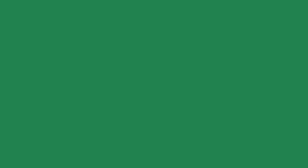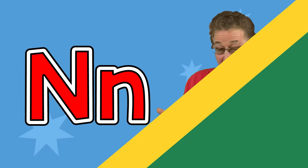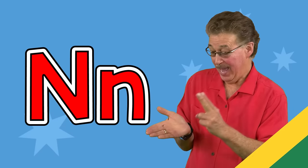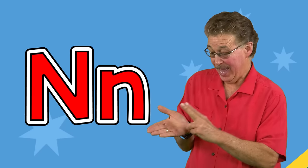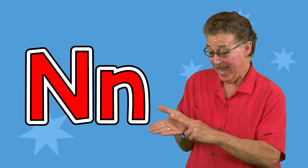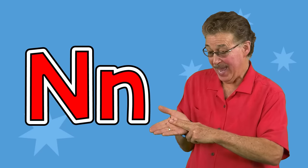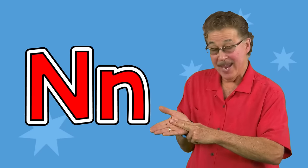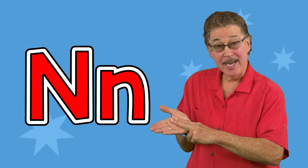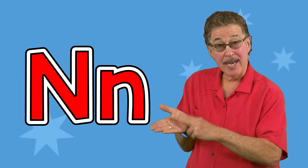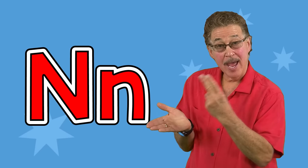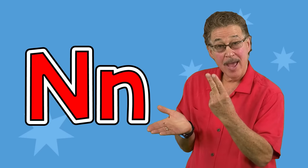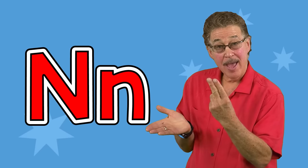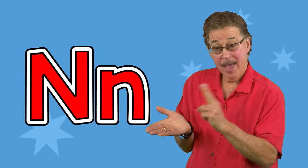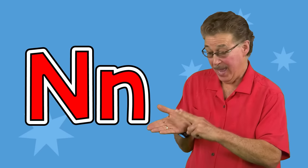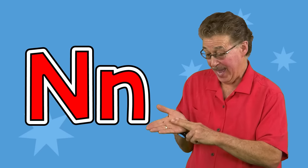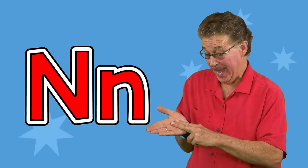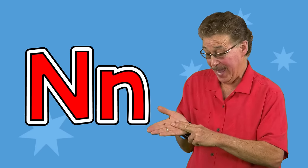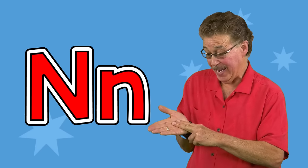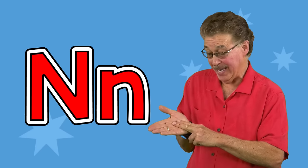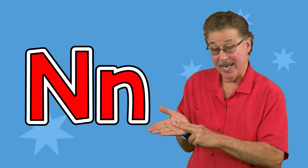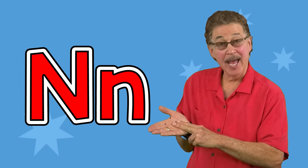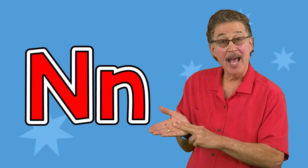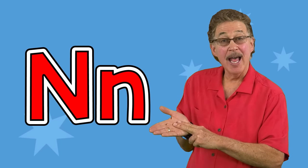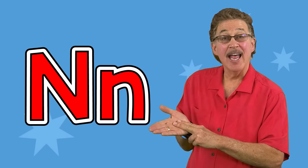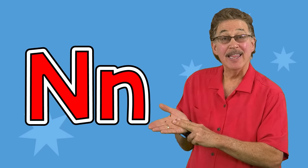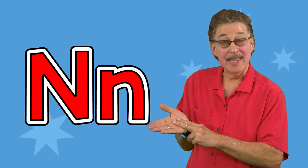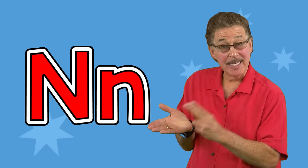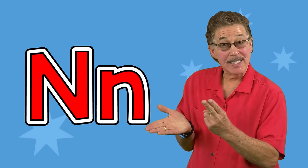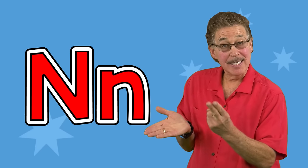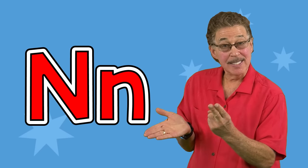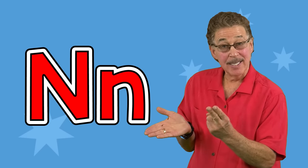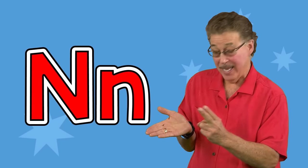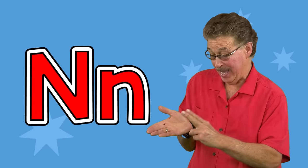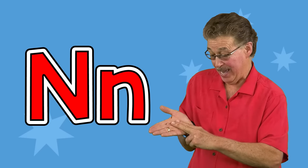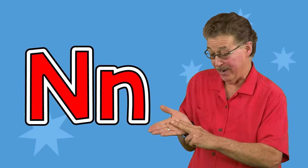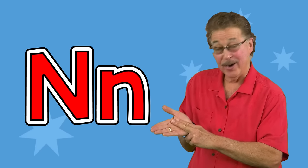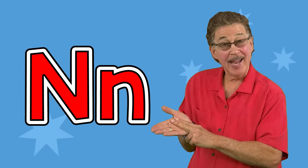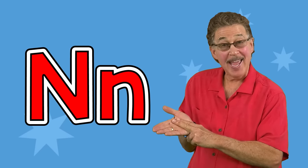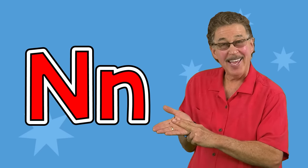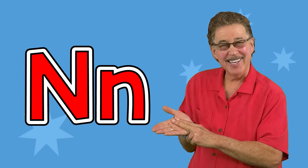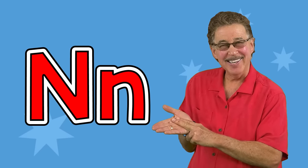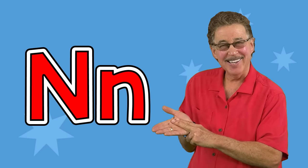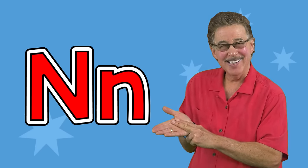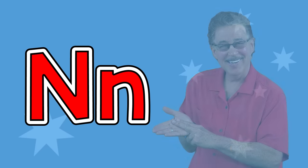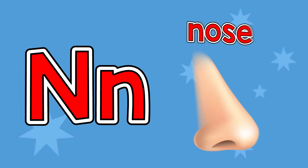N, n, this is the letter n